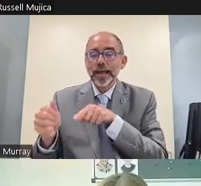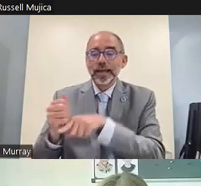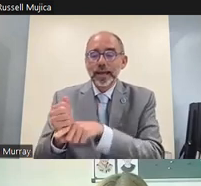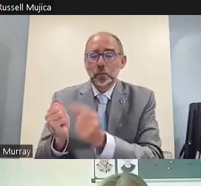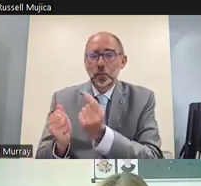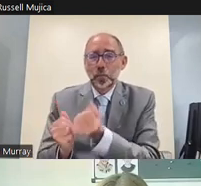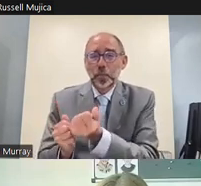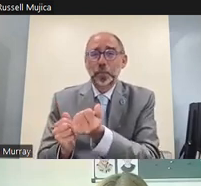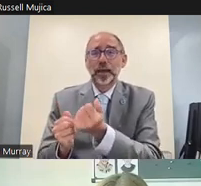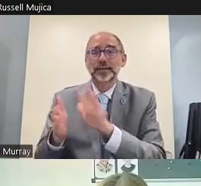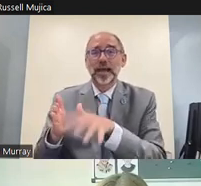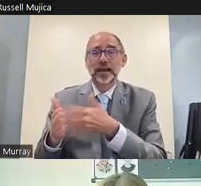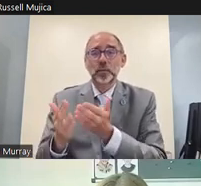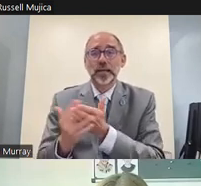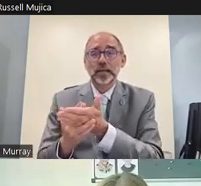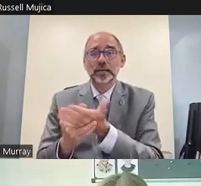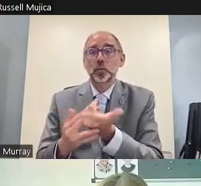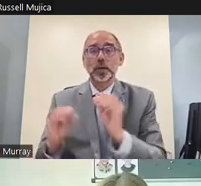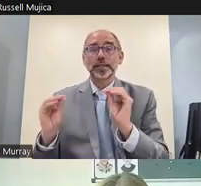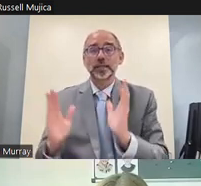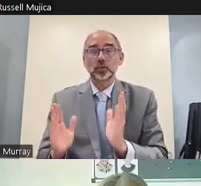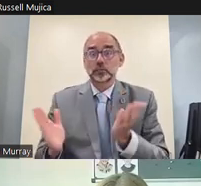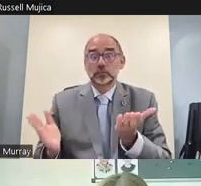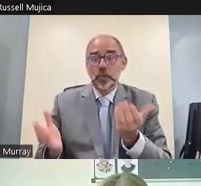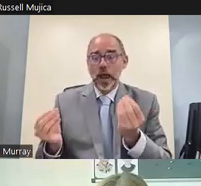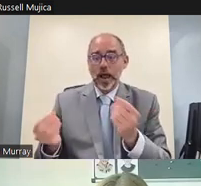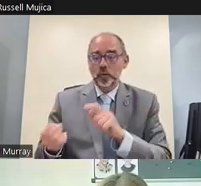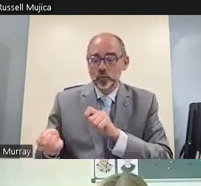ended up with little to no sign language access with teachers unprepared for the